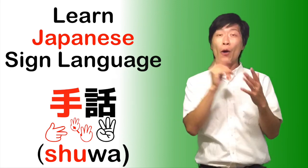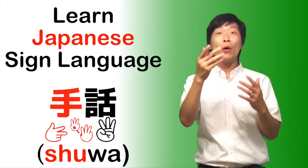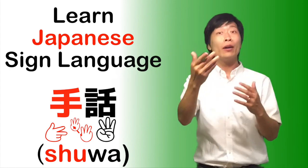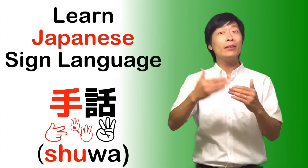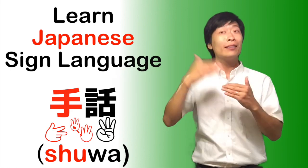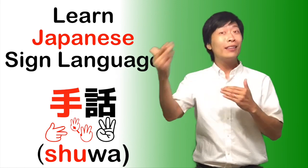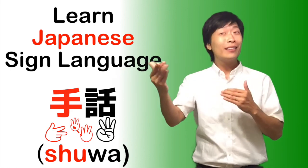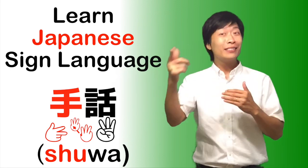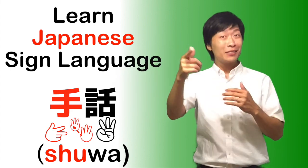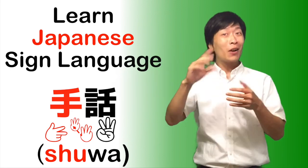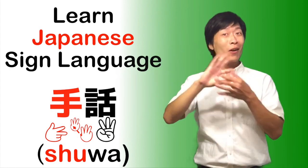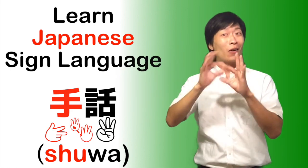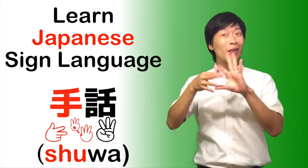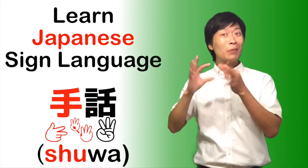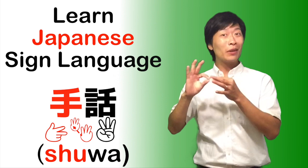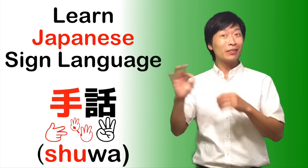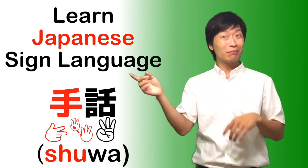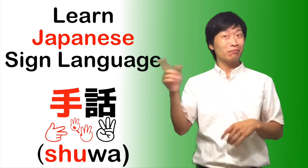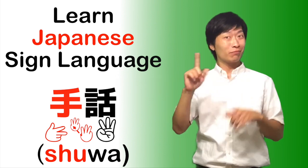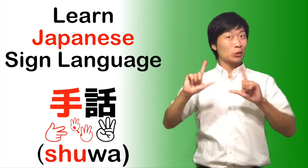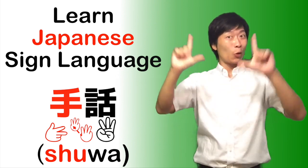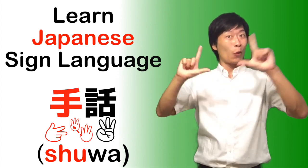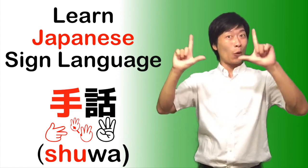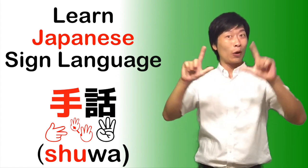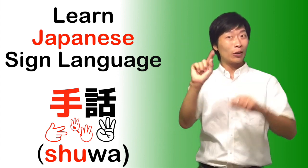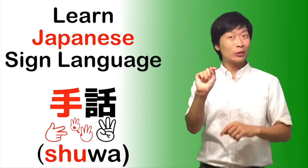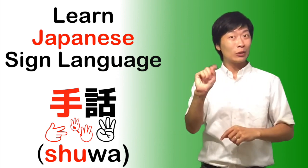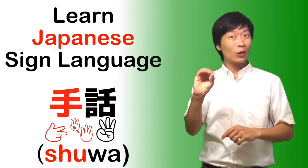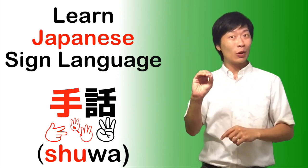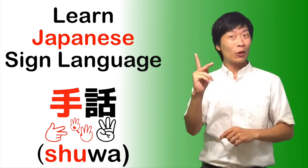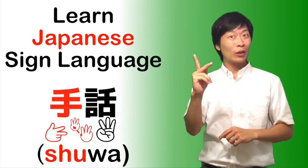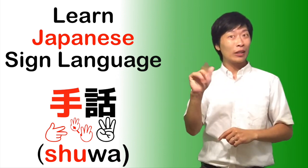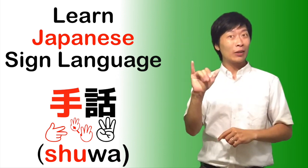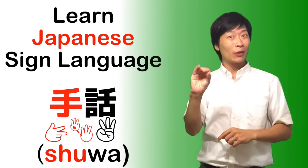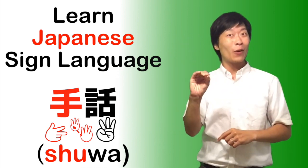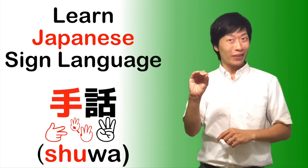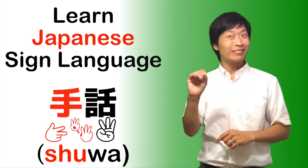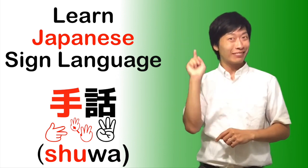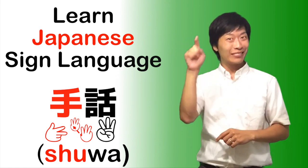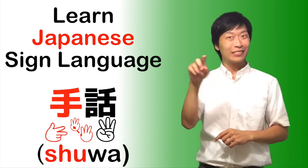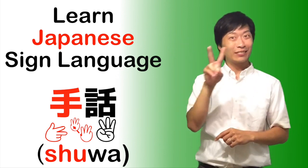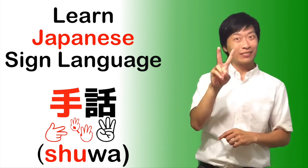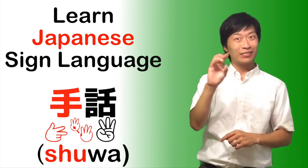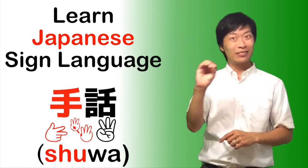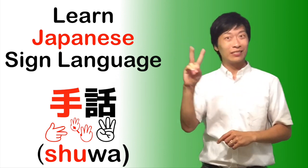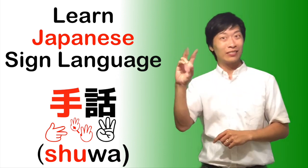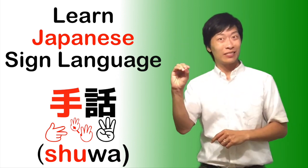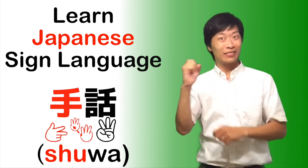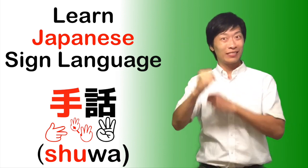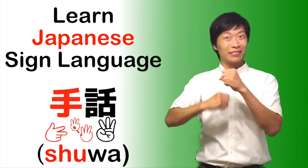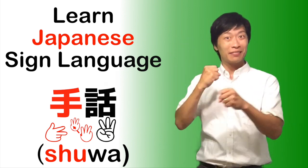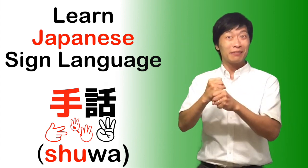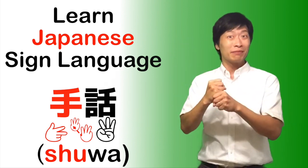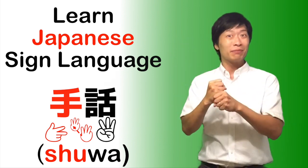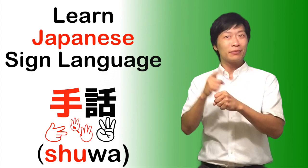The 2020 Olympics will be held in Tokyo